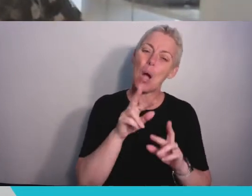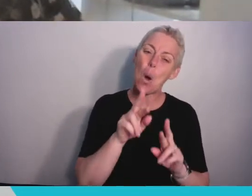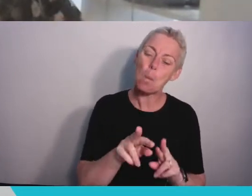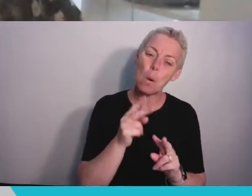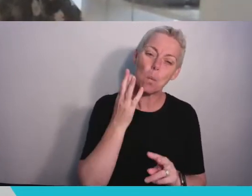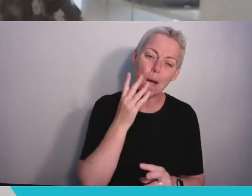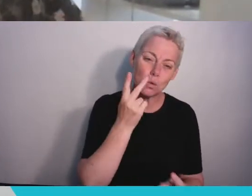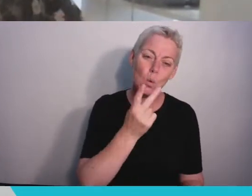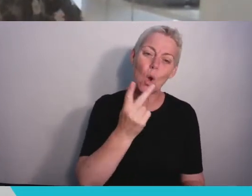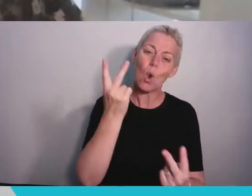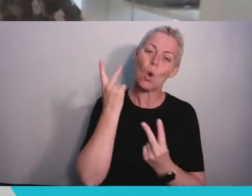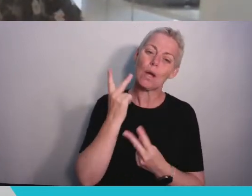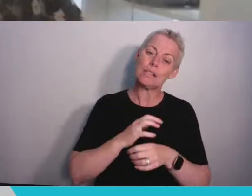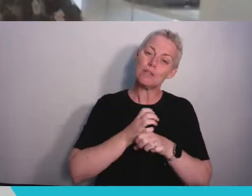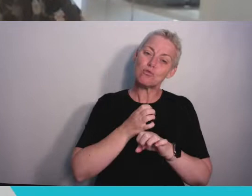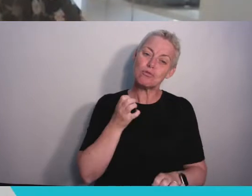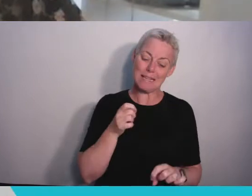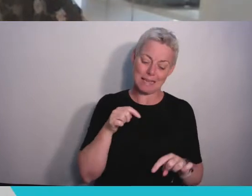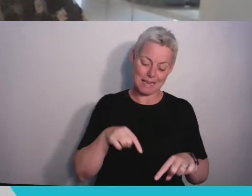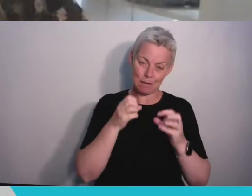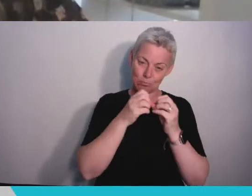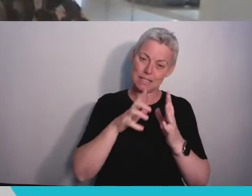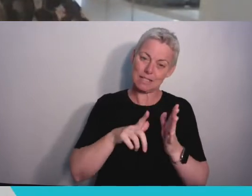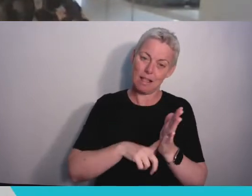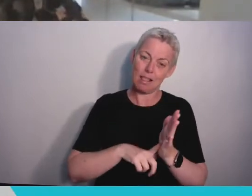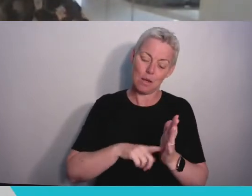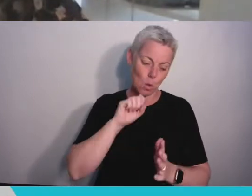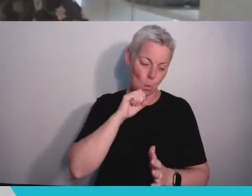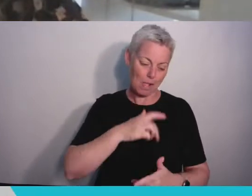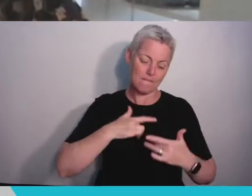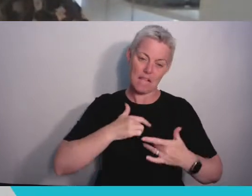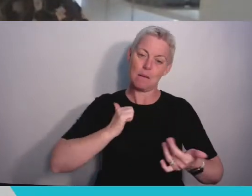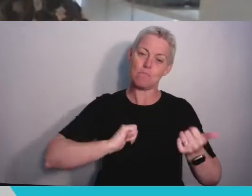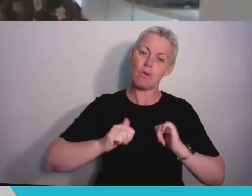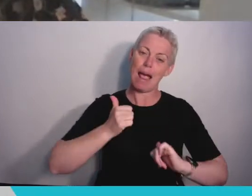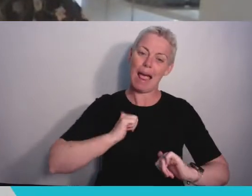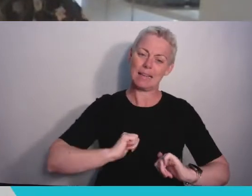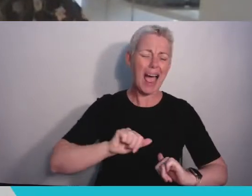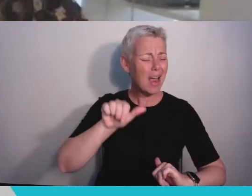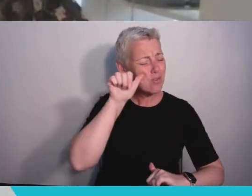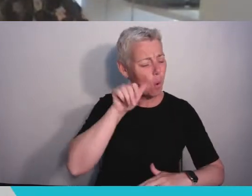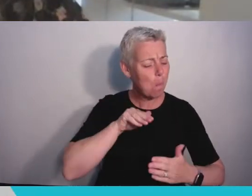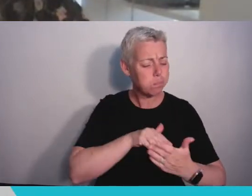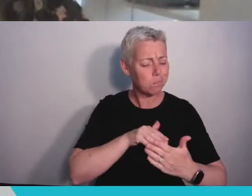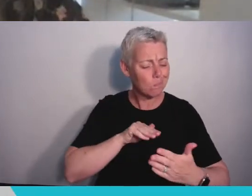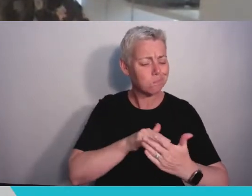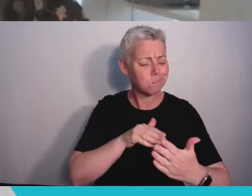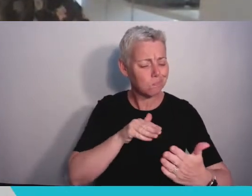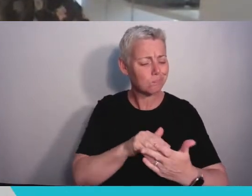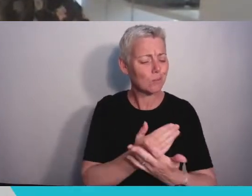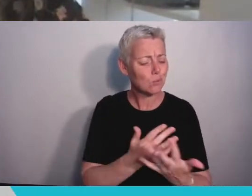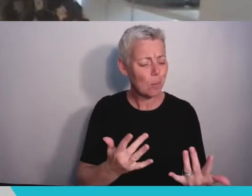because despite all of the roadblocks along the way, especially those unique to the Class of 2021 - you did it.